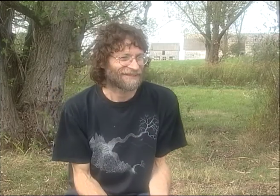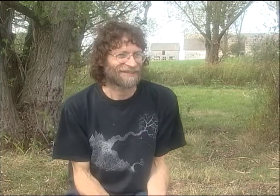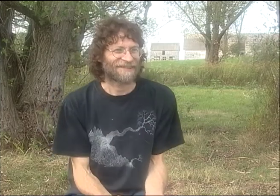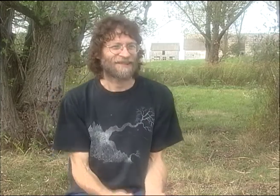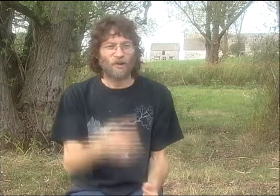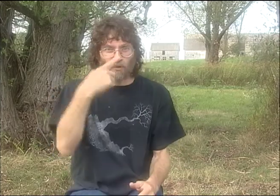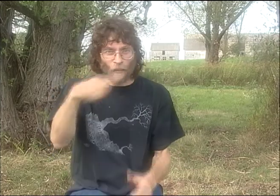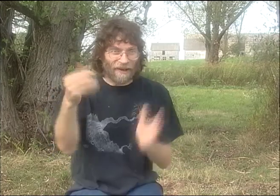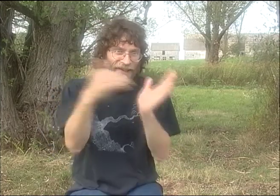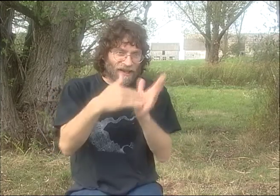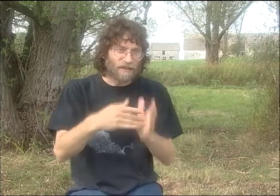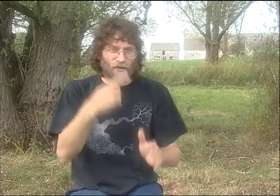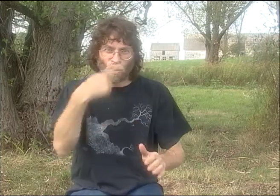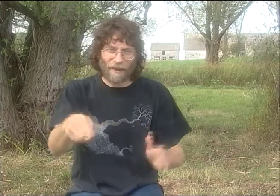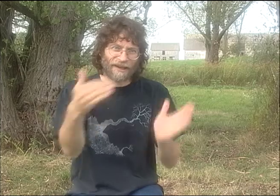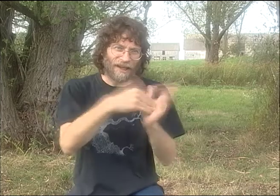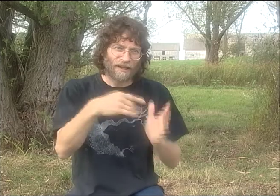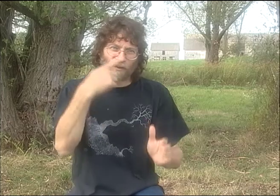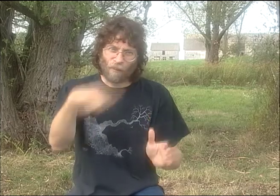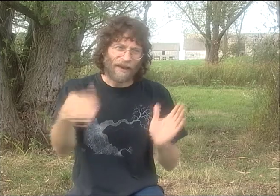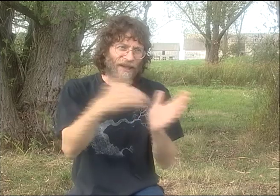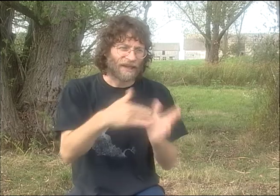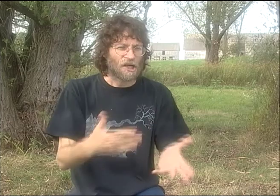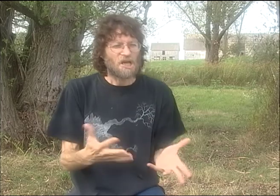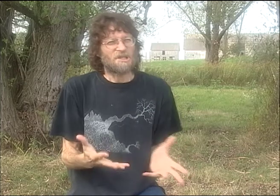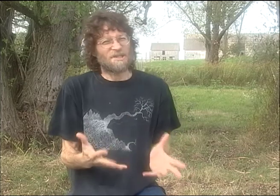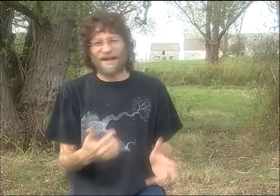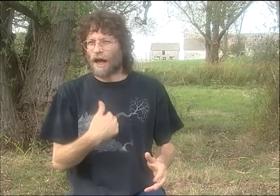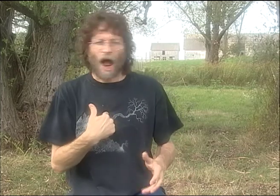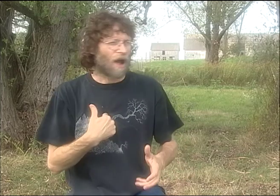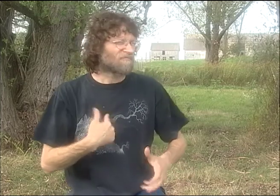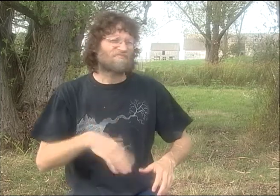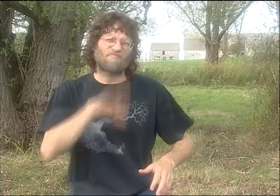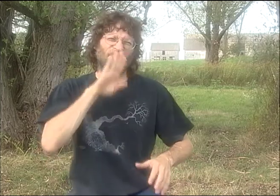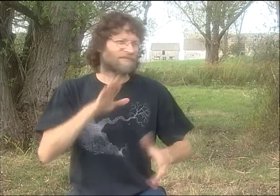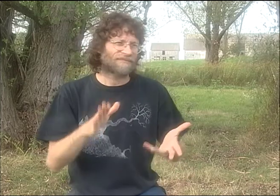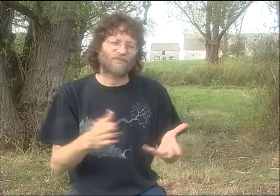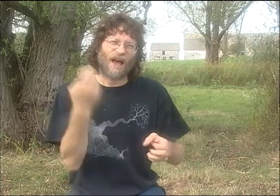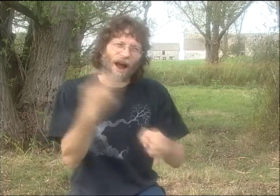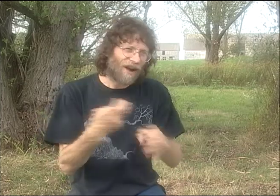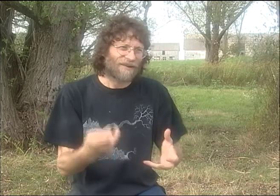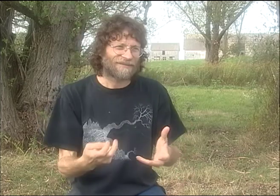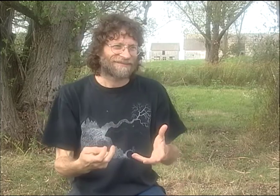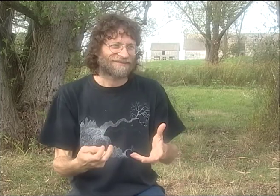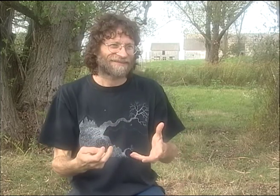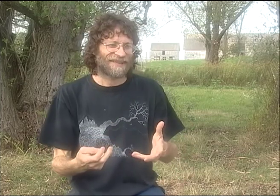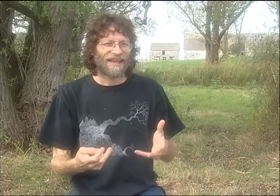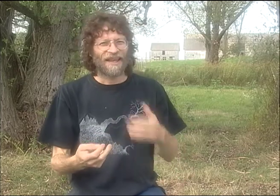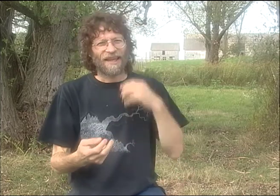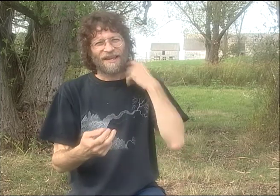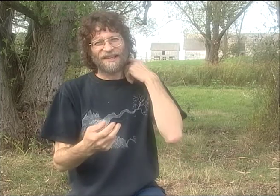NOW, OF COURSE, THIS IS BEFORE THE DAYS OF HAVING VIDEO, SO HE HAD TO PERFORM THINGS FOR ME OVER AND OVER AGAIN, WHICH DROVE HIM CRAZY.